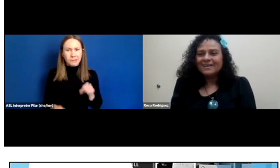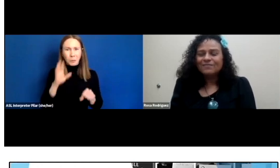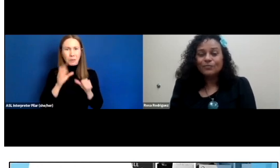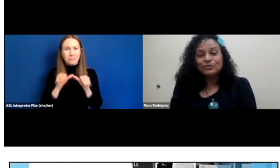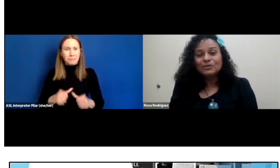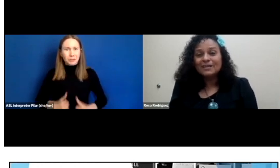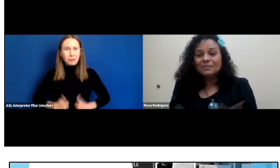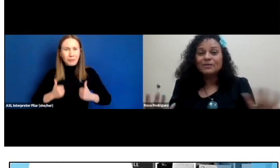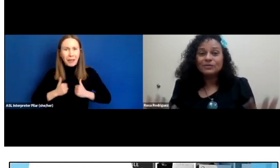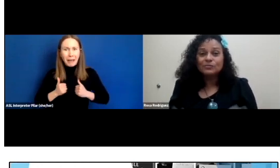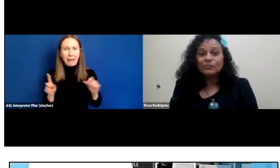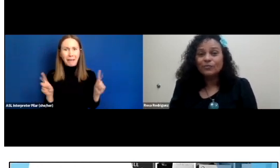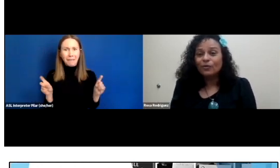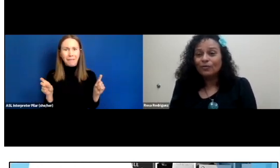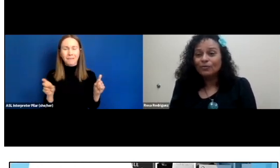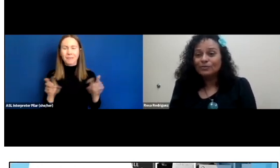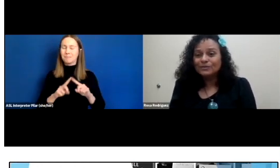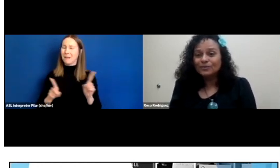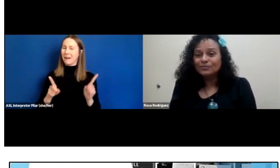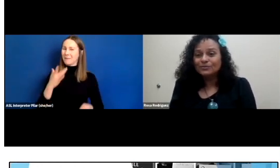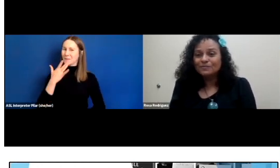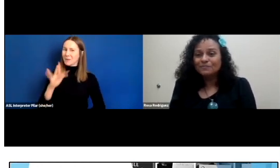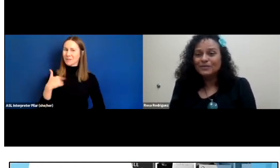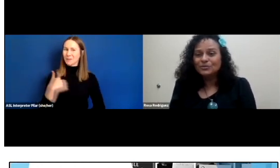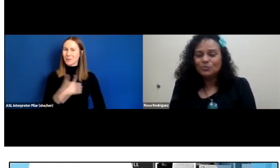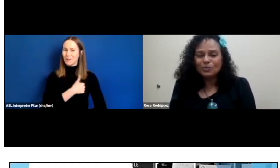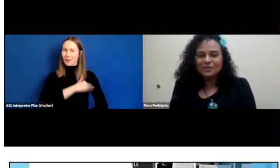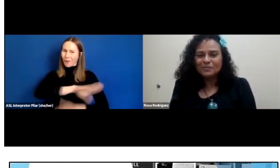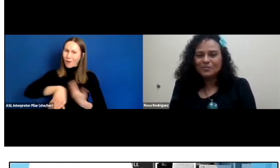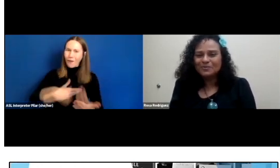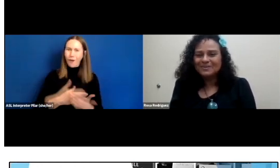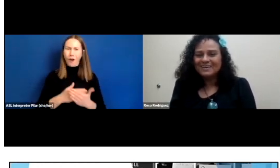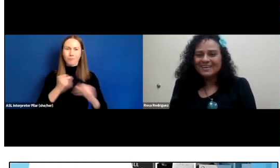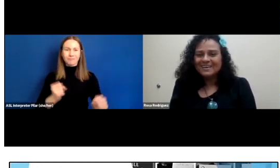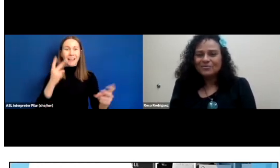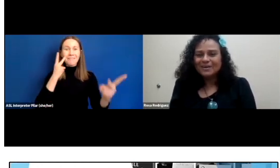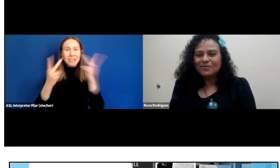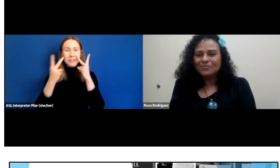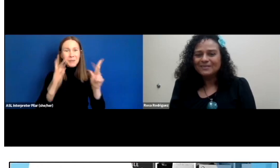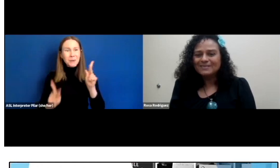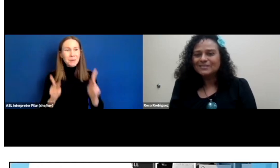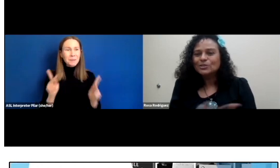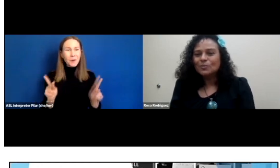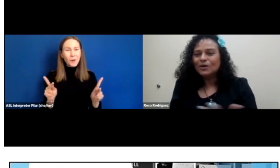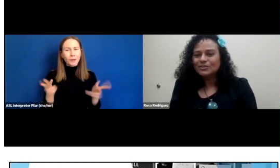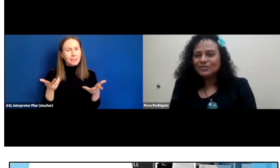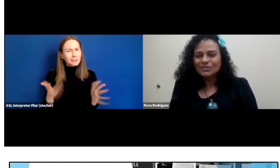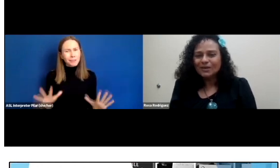and fortunately, because we were all such visual people and we had already done so much